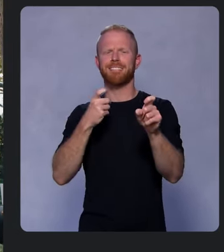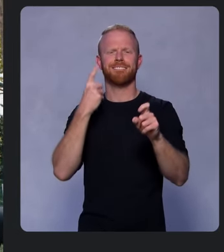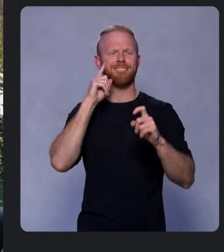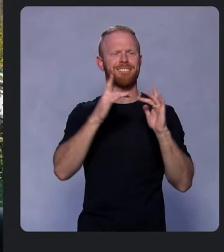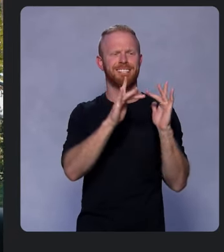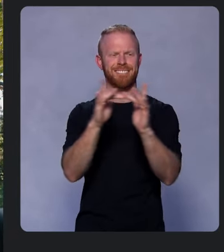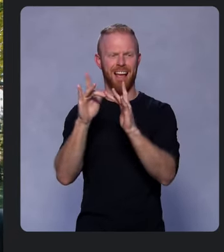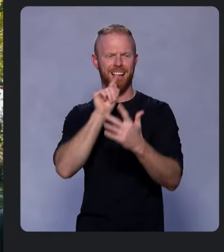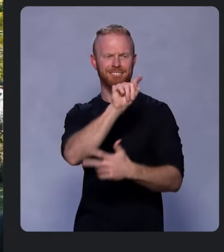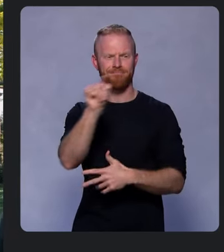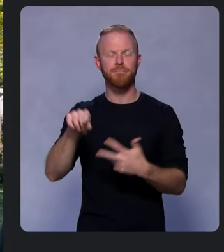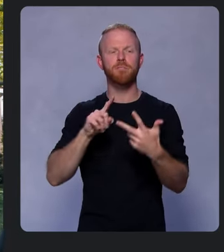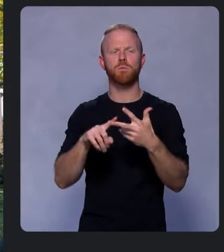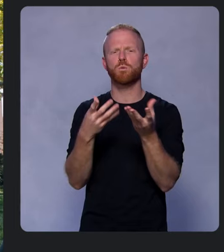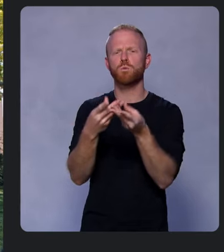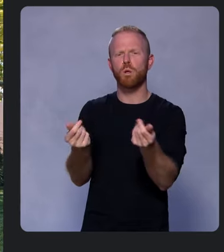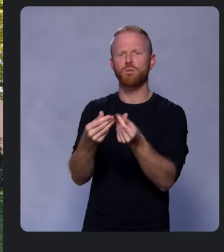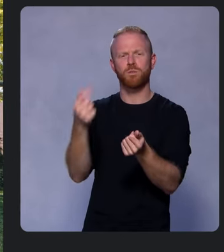and new solutions for user privacy.